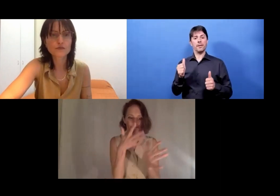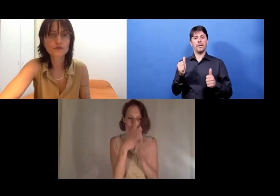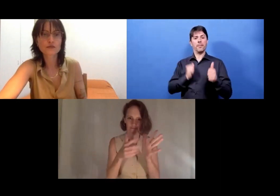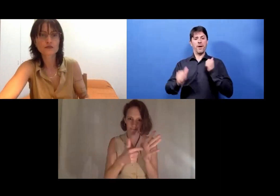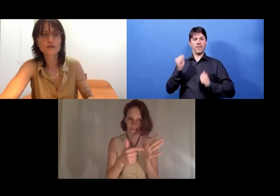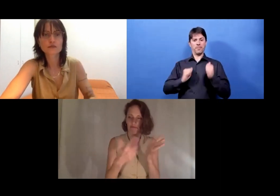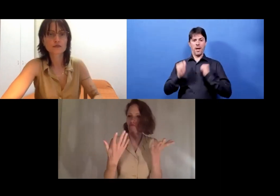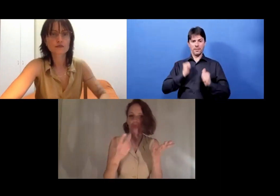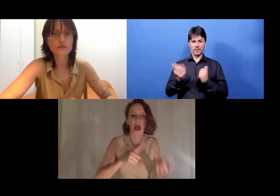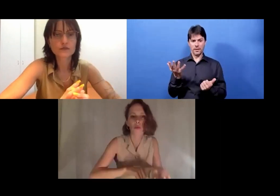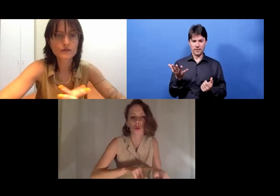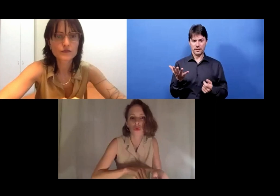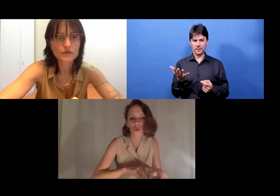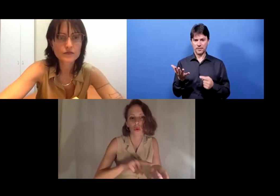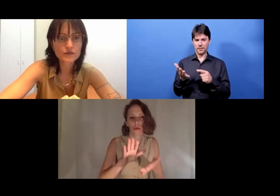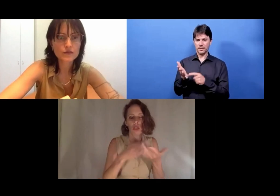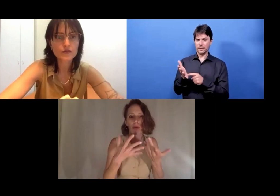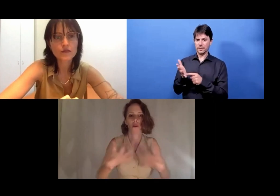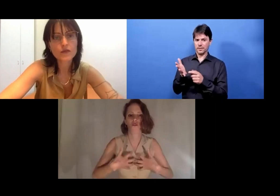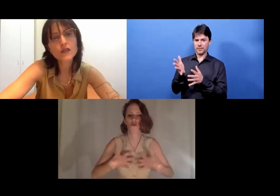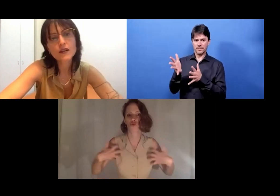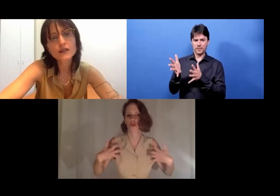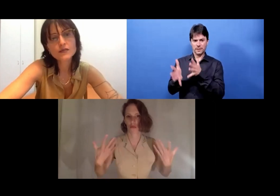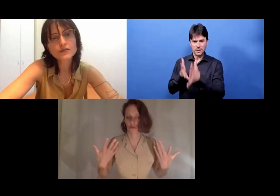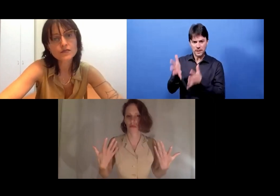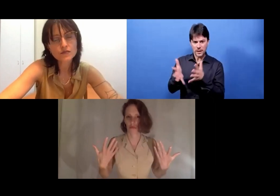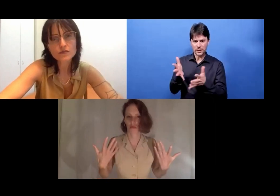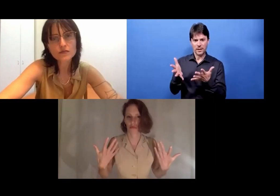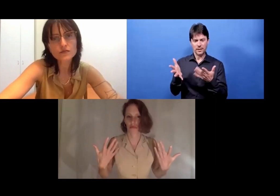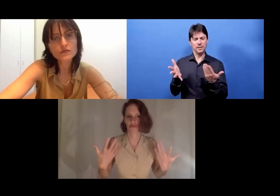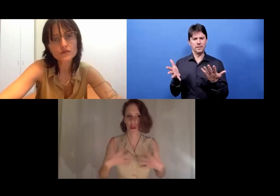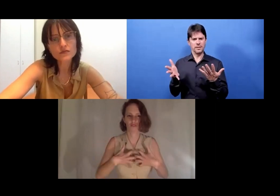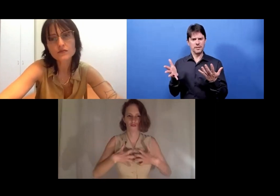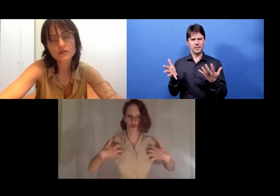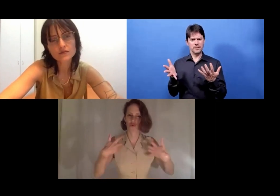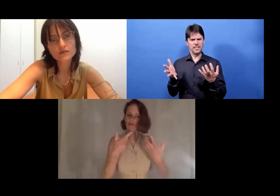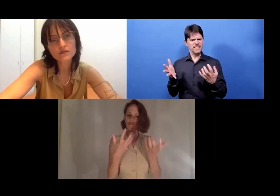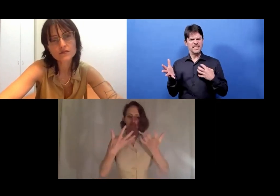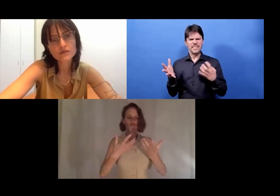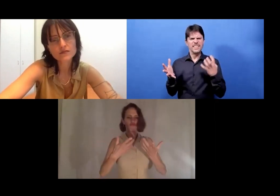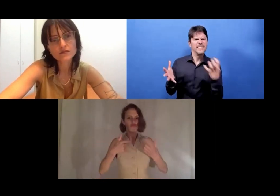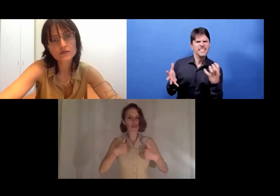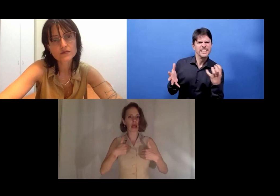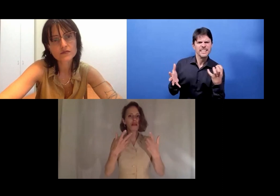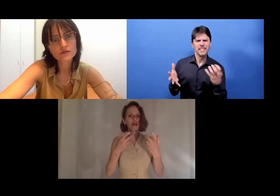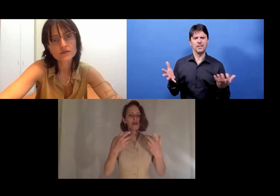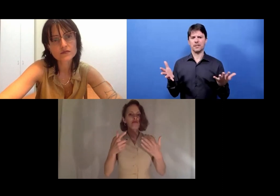You have the signs, you have the rhythms, you have the intensity of expression that you can play with.